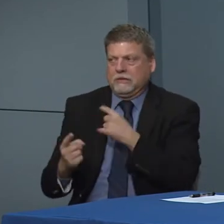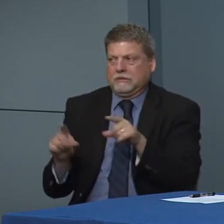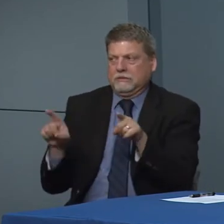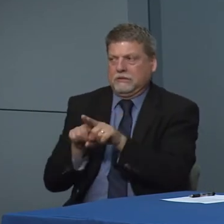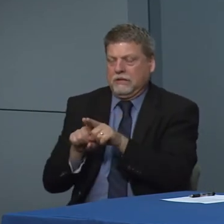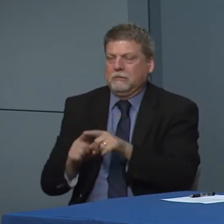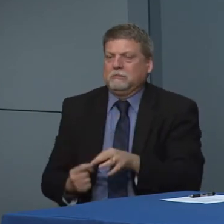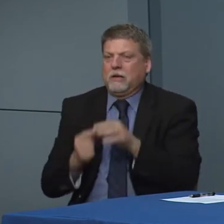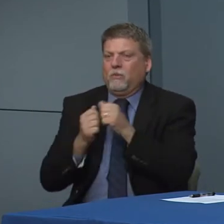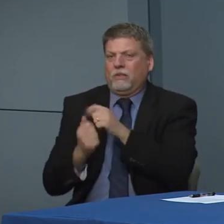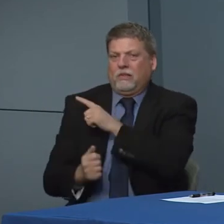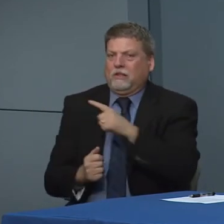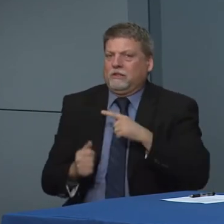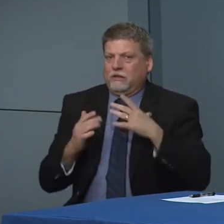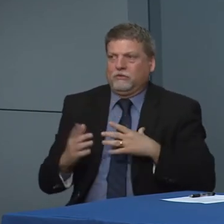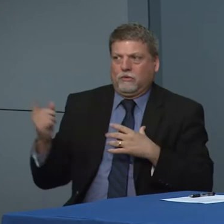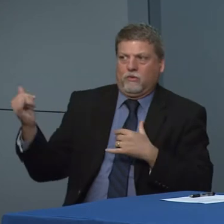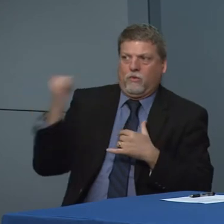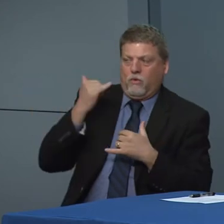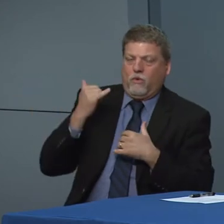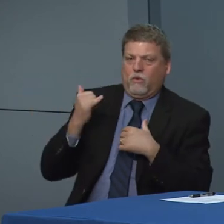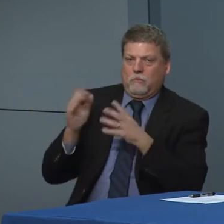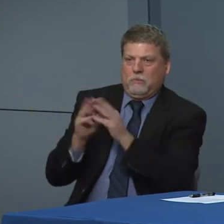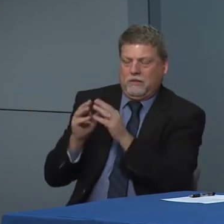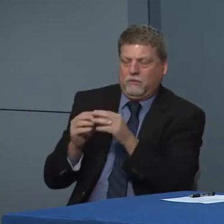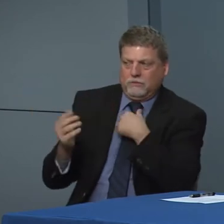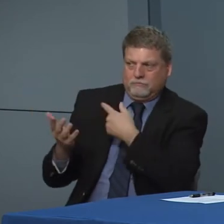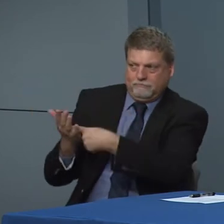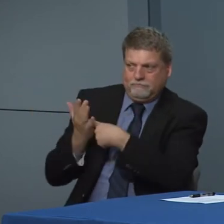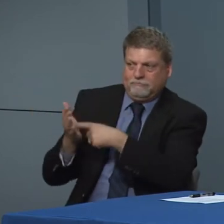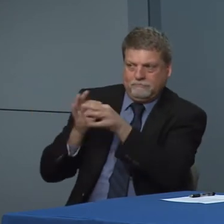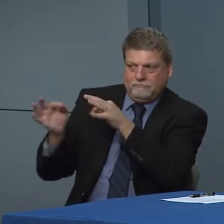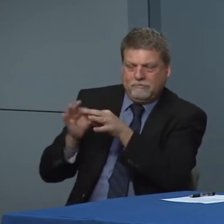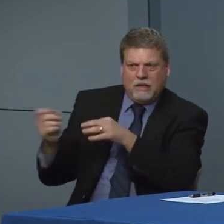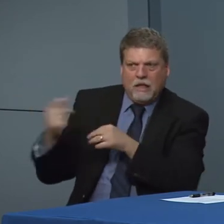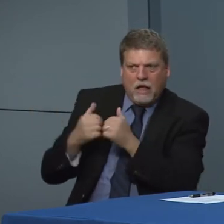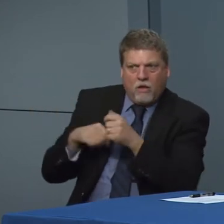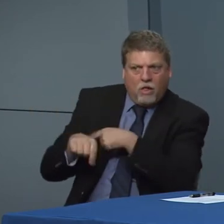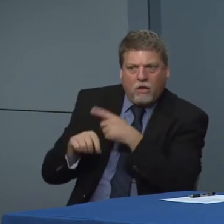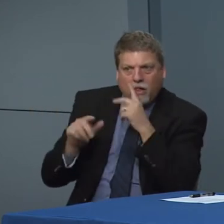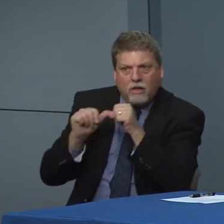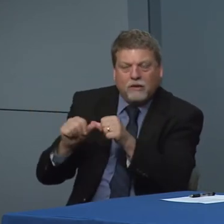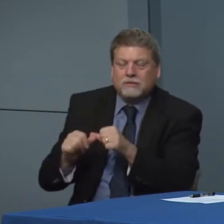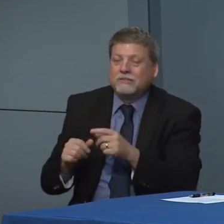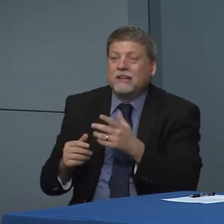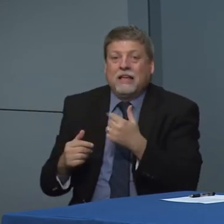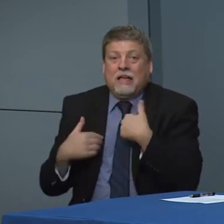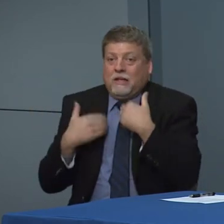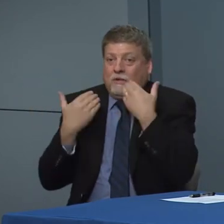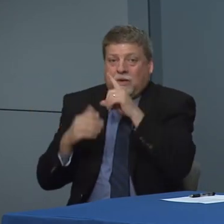Earlier today for some of our legislature and that the heart thing is we don't know the answer to that what we're doing